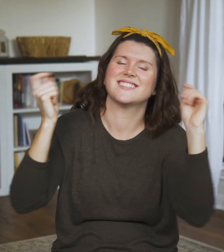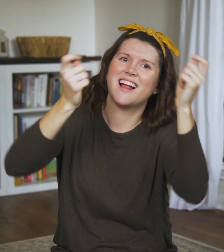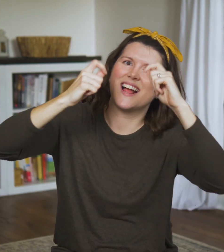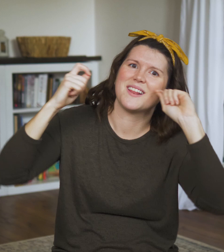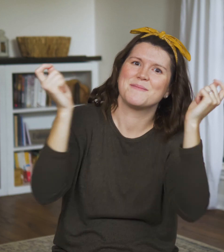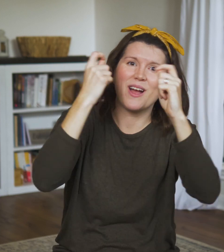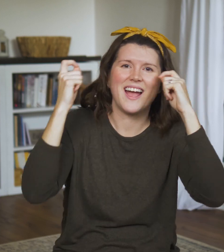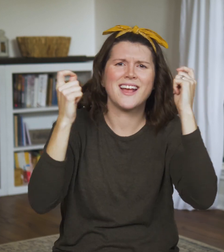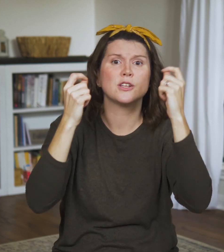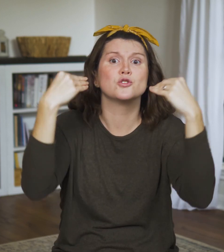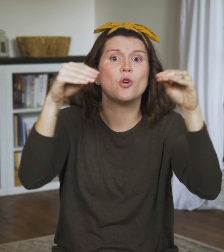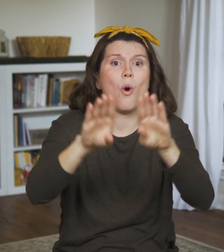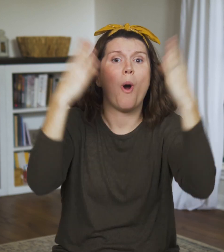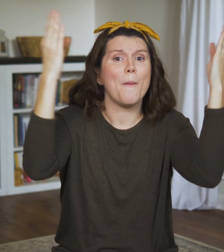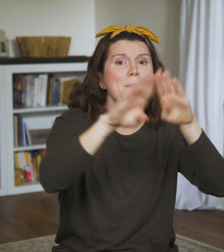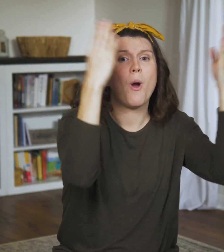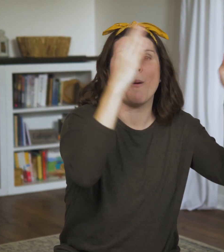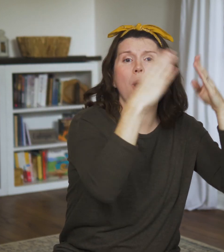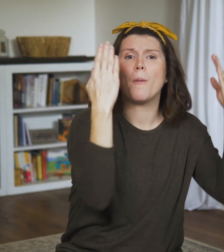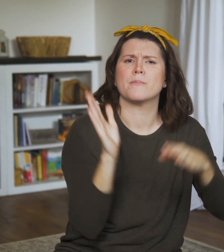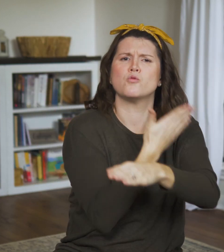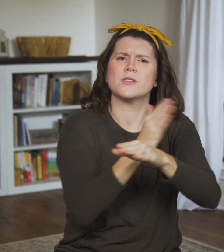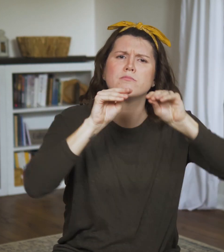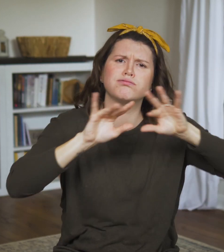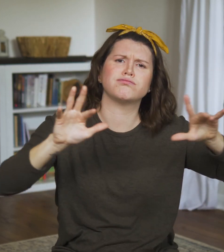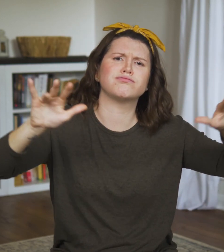If you’re ever in Jerusalem on a Friday,